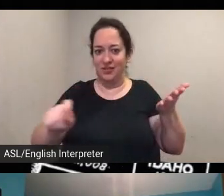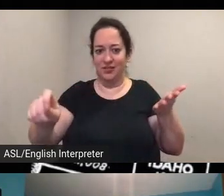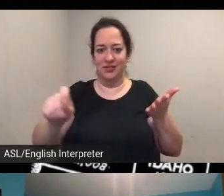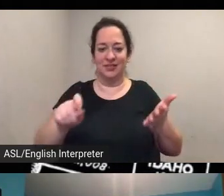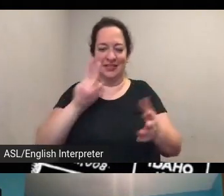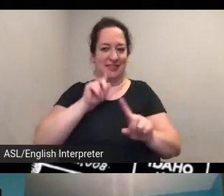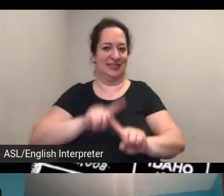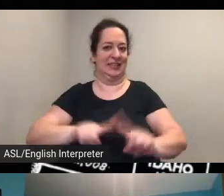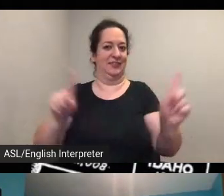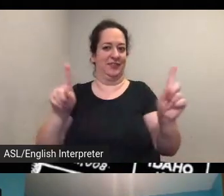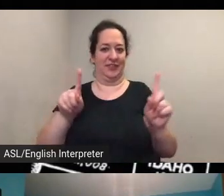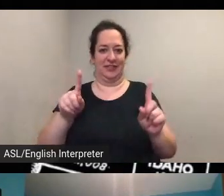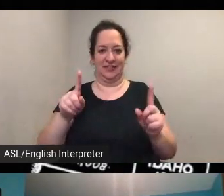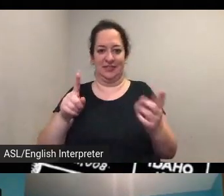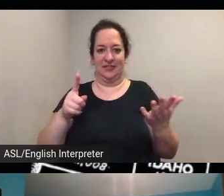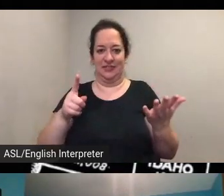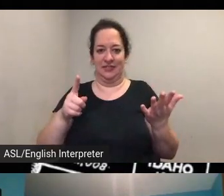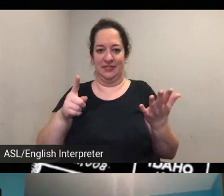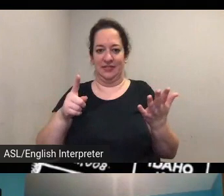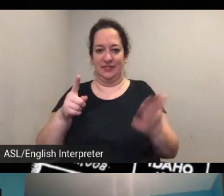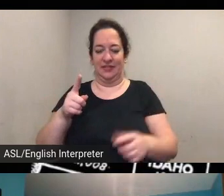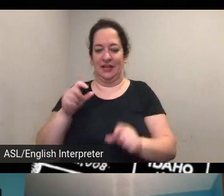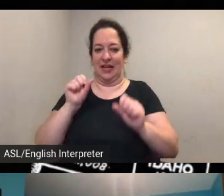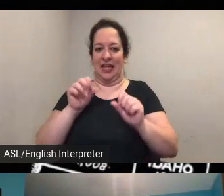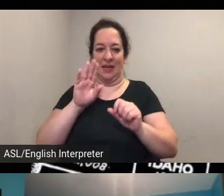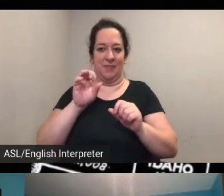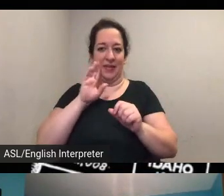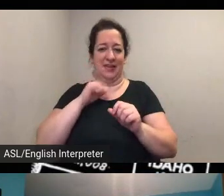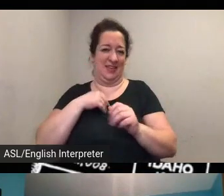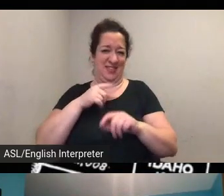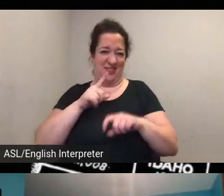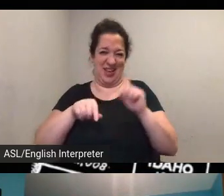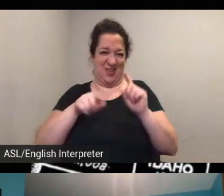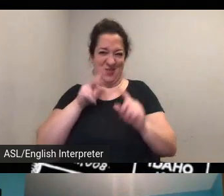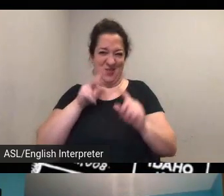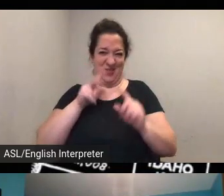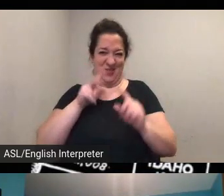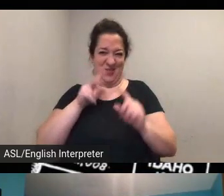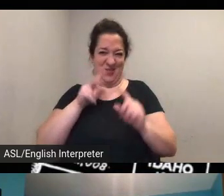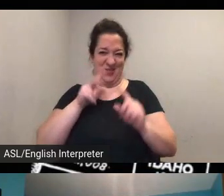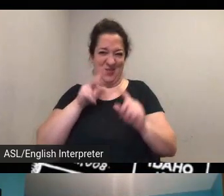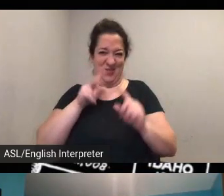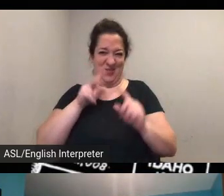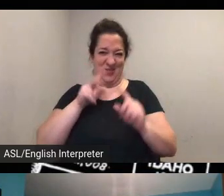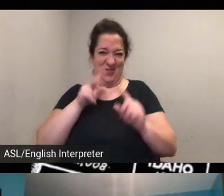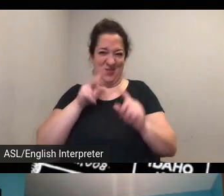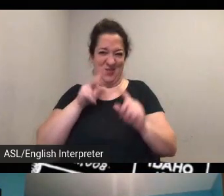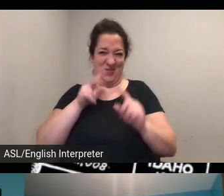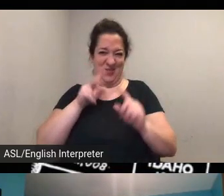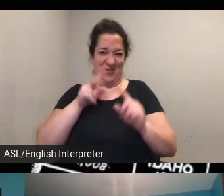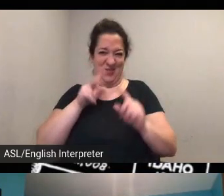um are or can be fairly unreadable and uh trying to figure out what